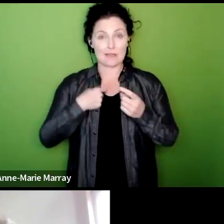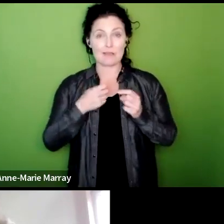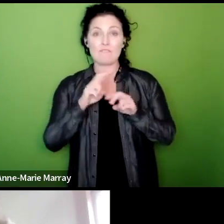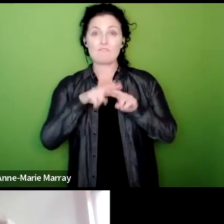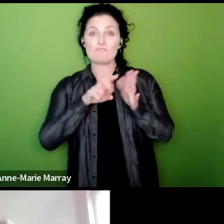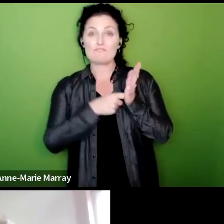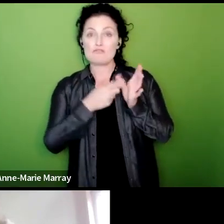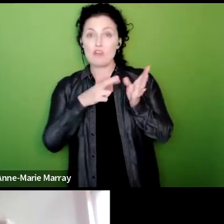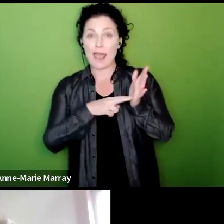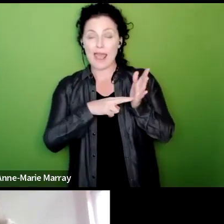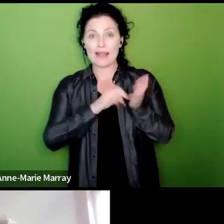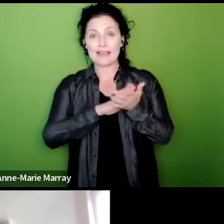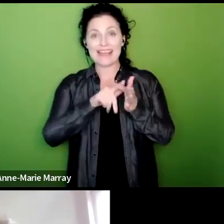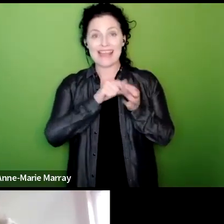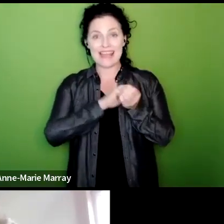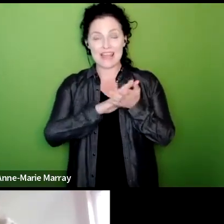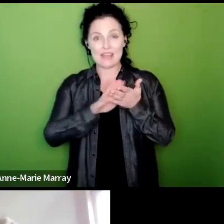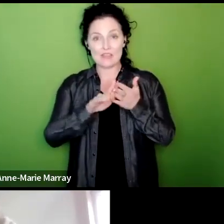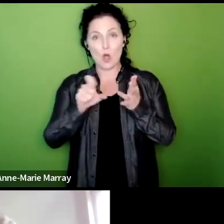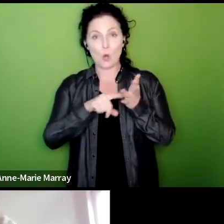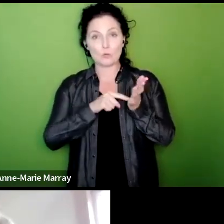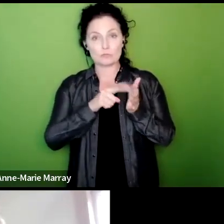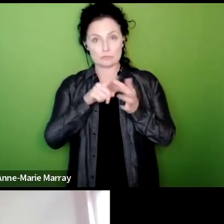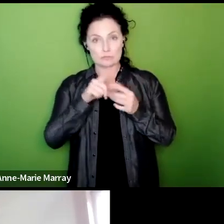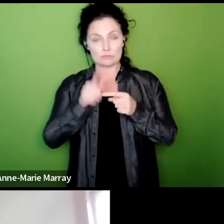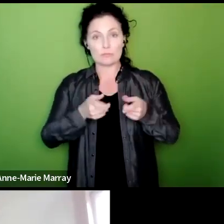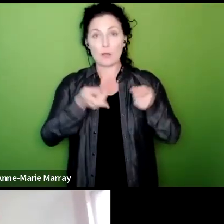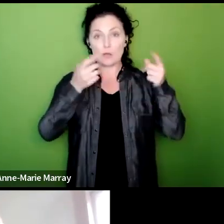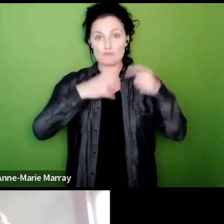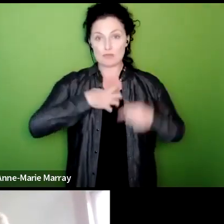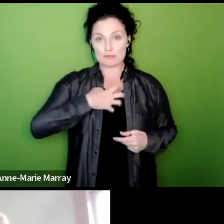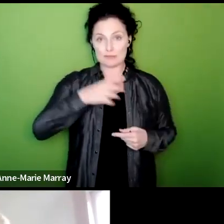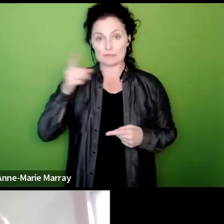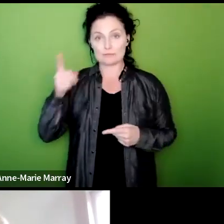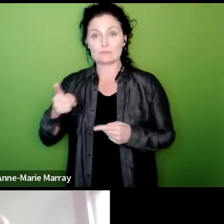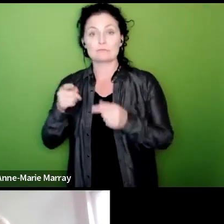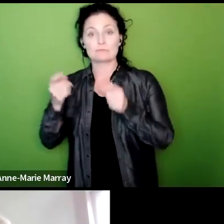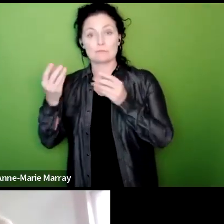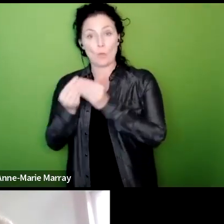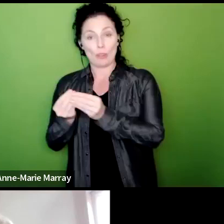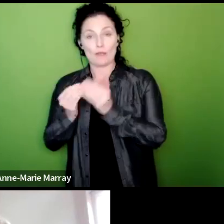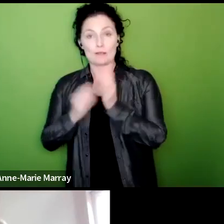and joining me today will be Mark Serwotka our general secretary the intention is to give you as